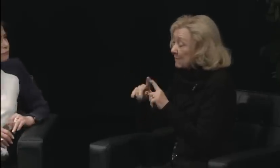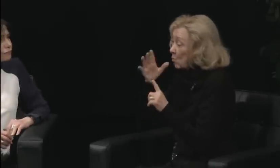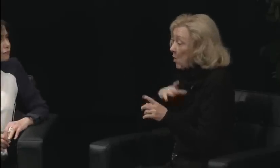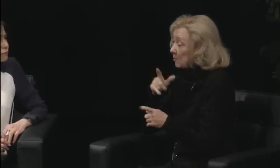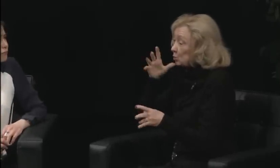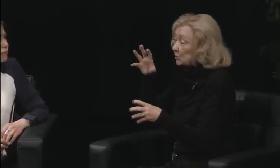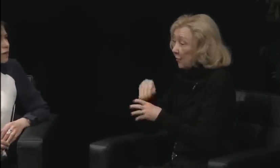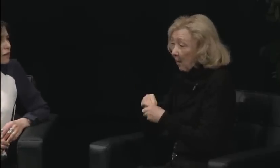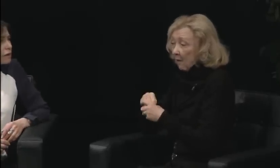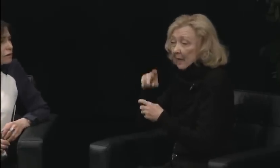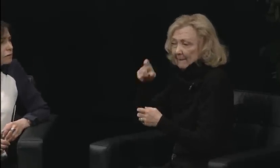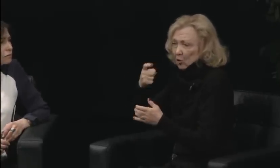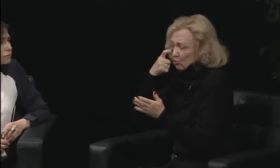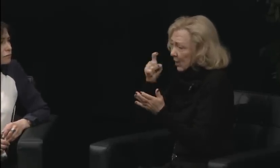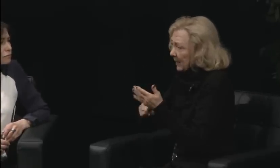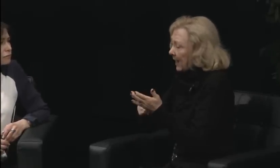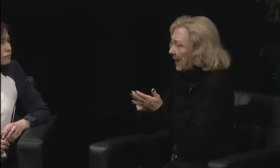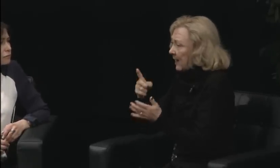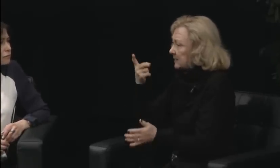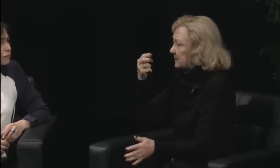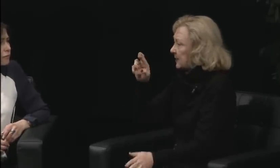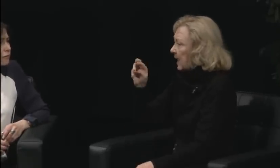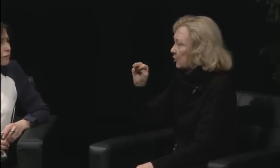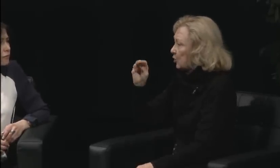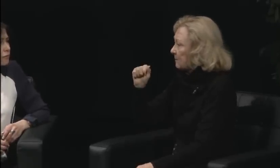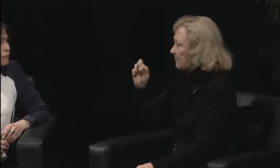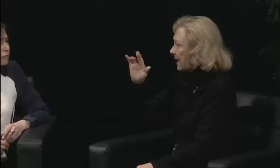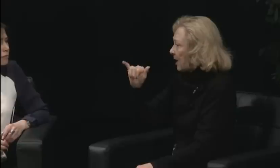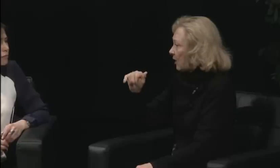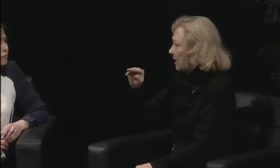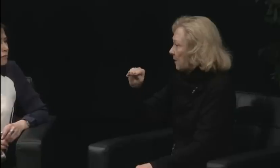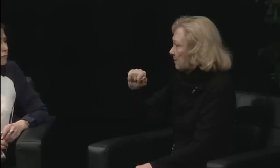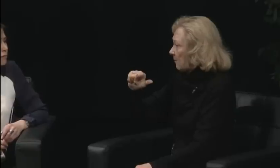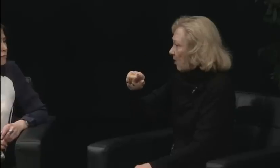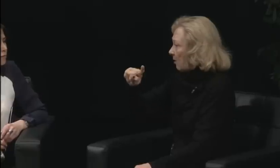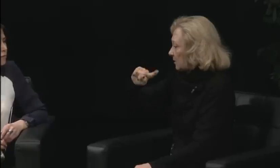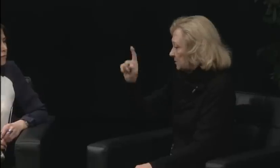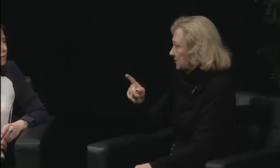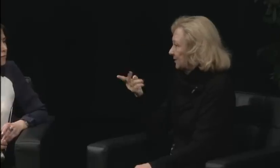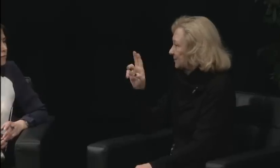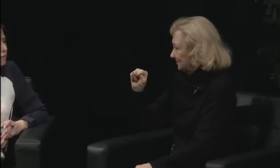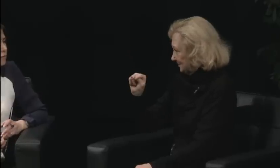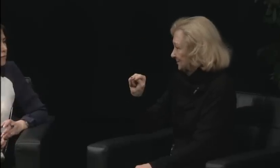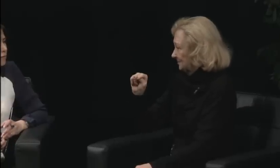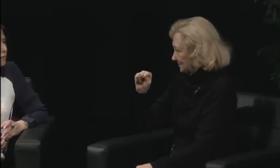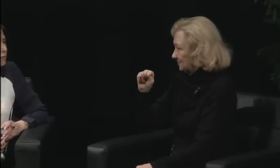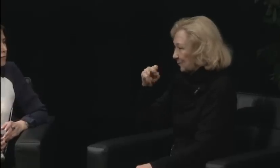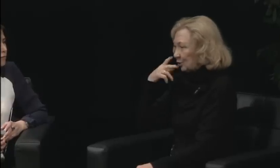but I think it was the men who received the accolades and the recognition in the publication, and the women who were involved did not receive that,